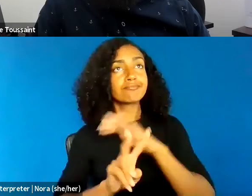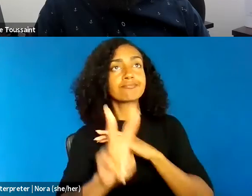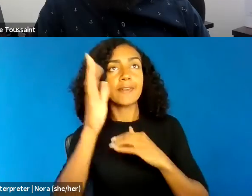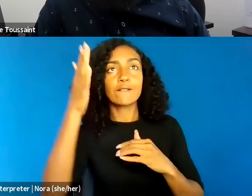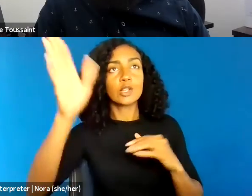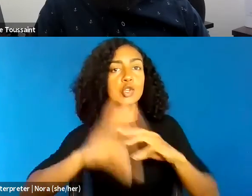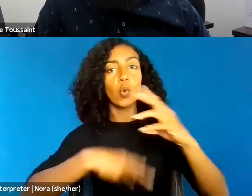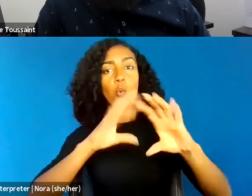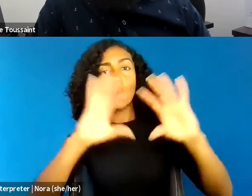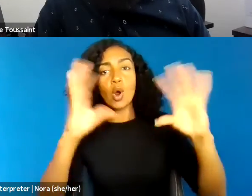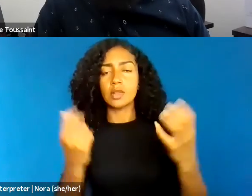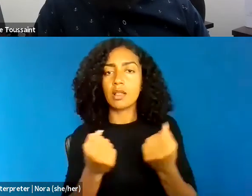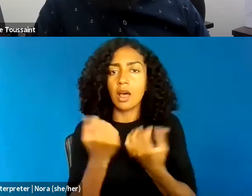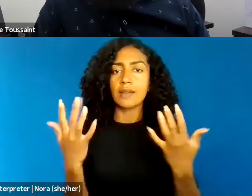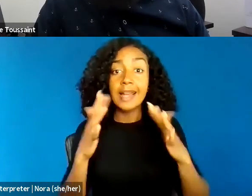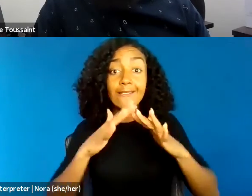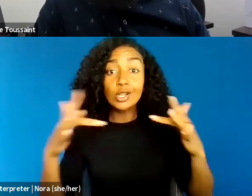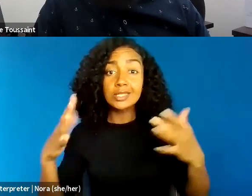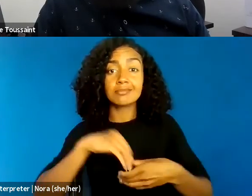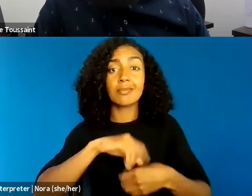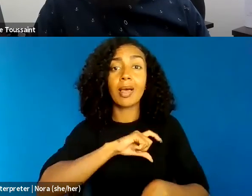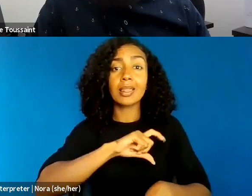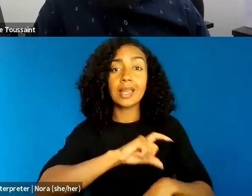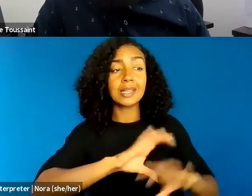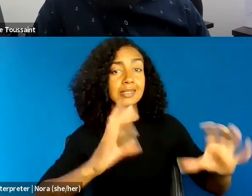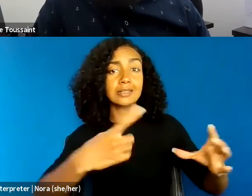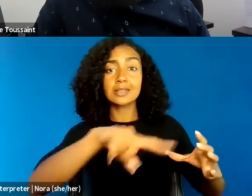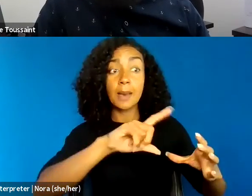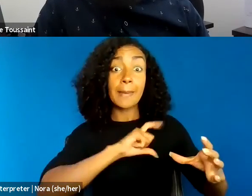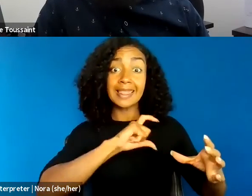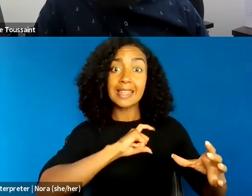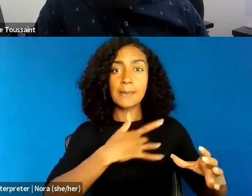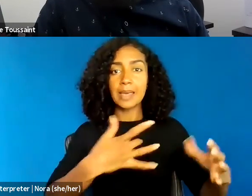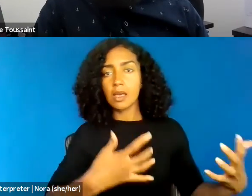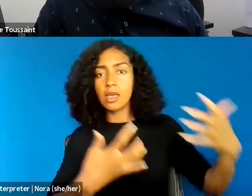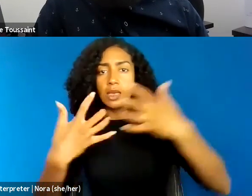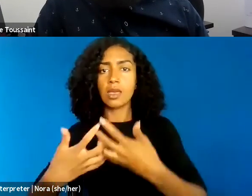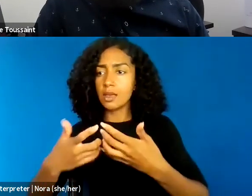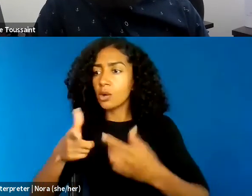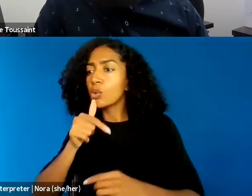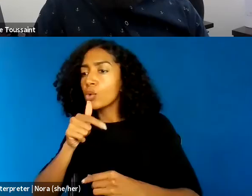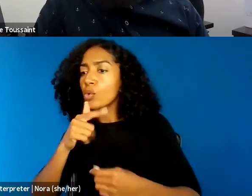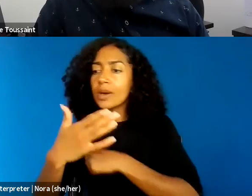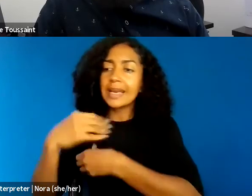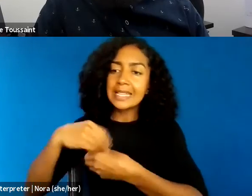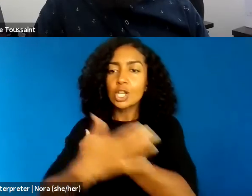and police forces sort of look more like the country does, and they also sort of receive training on biases,